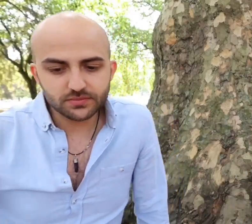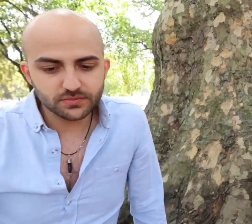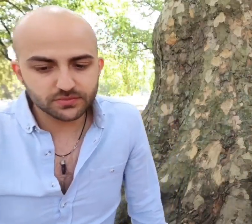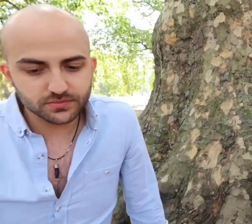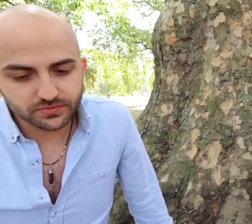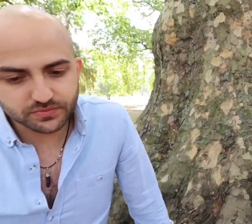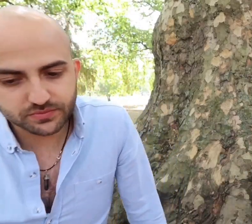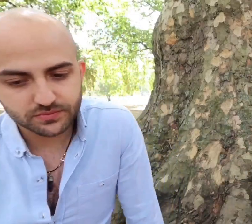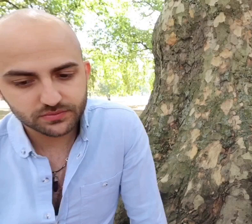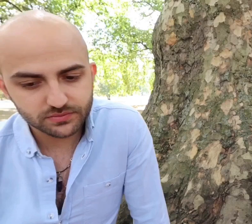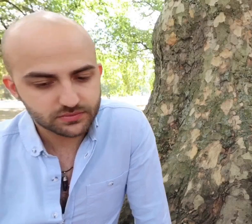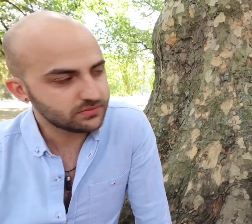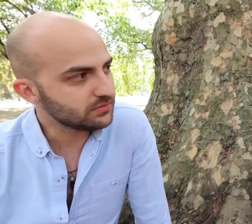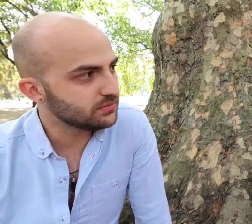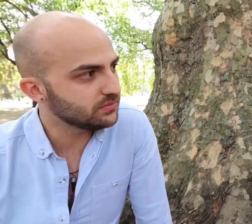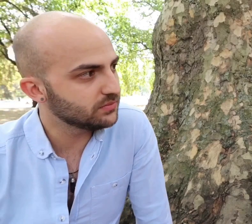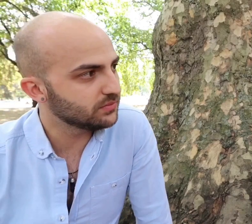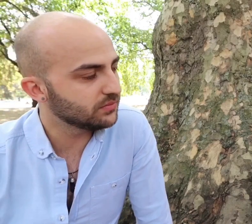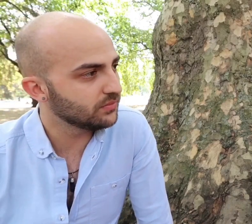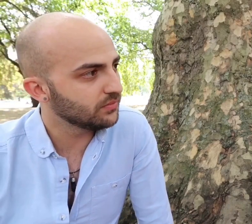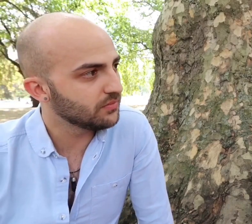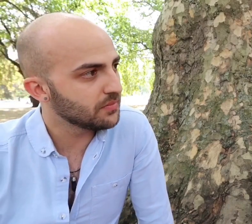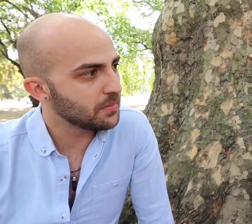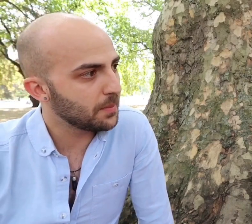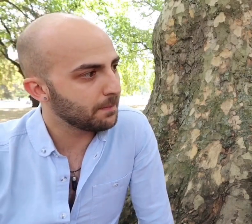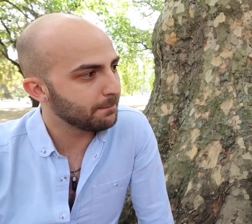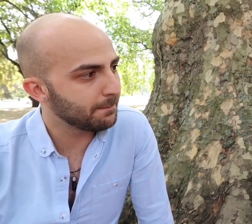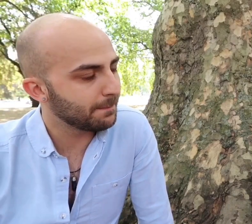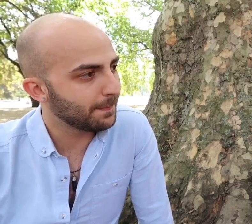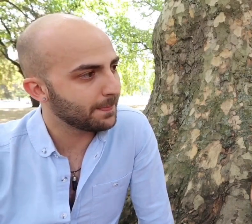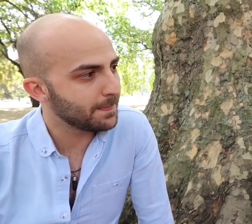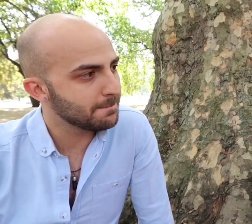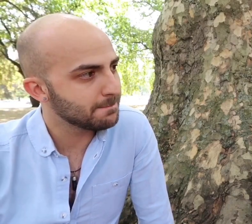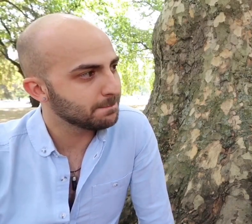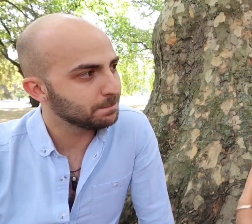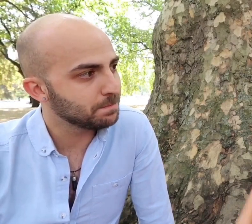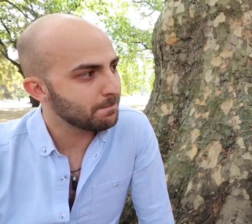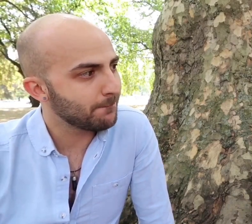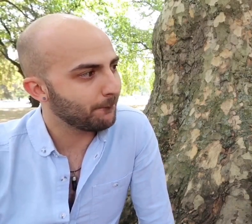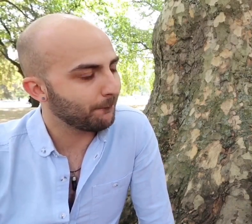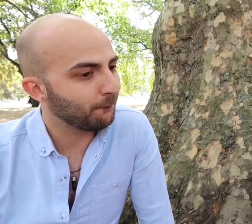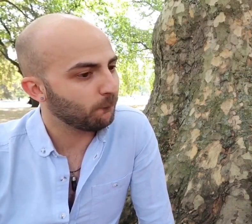it like any any art or any representation of anything needs to be